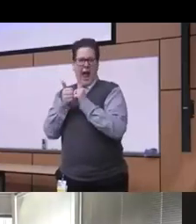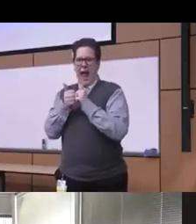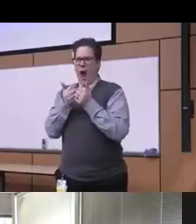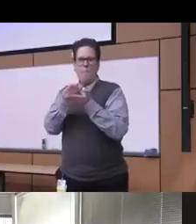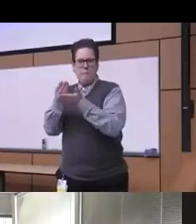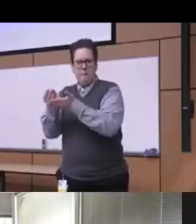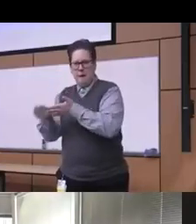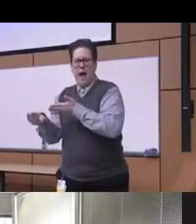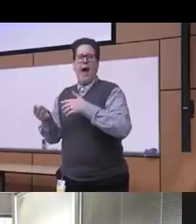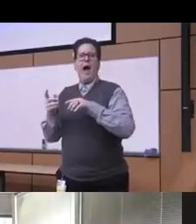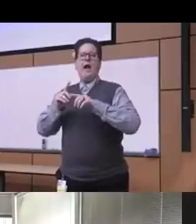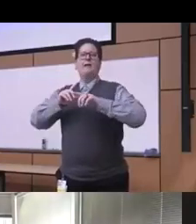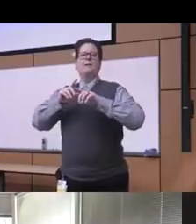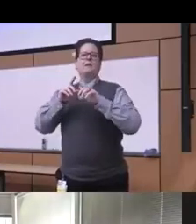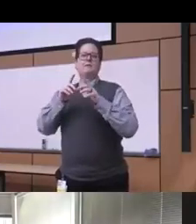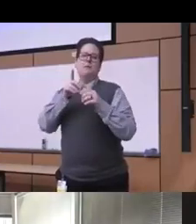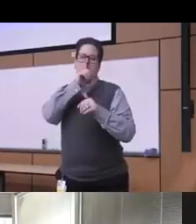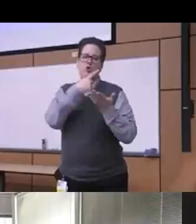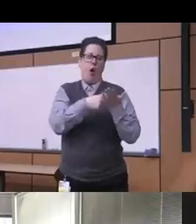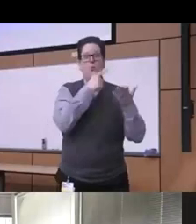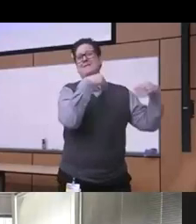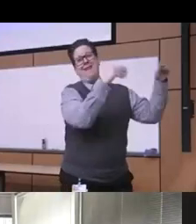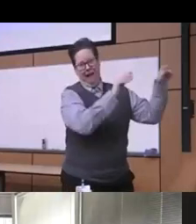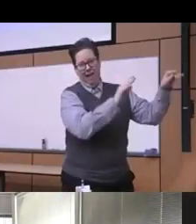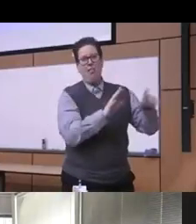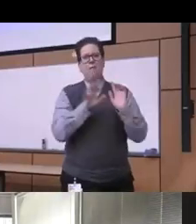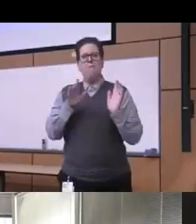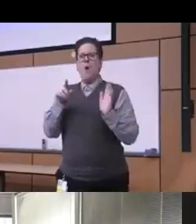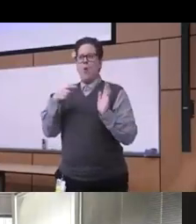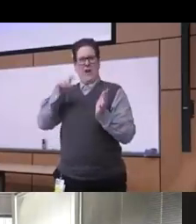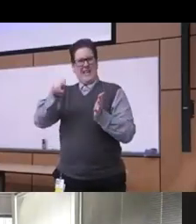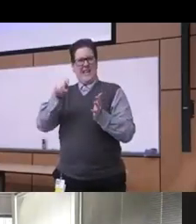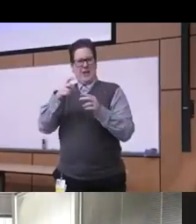a lot of these racial policies that exclude that permanently end up excluding people with a drug